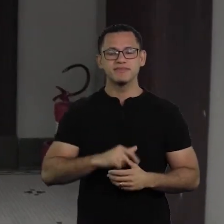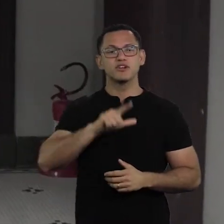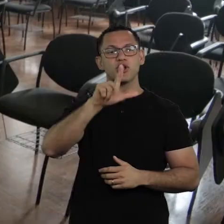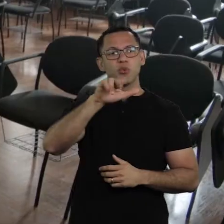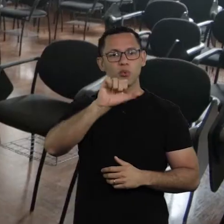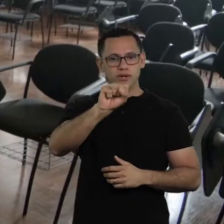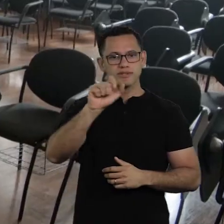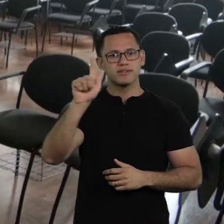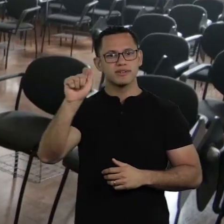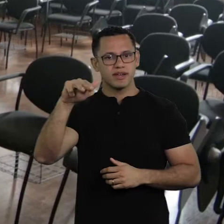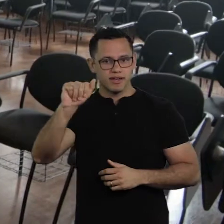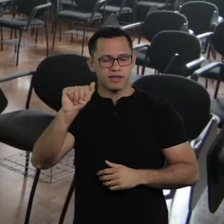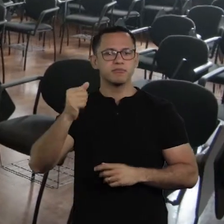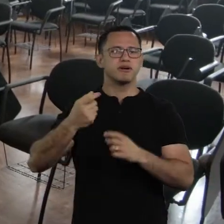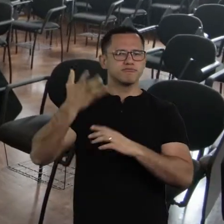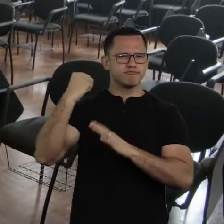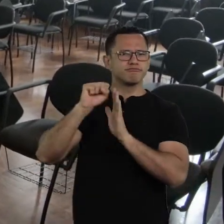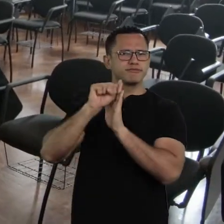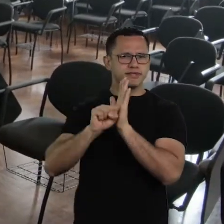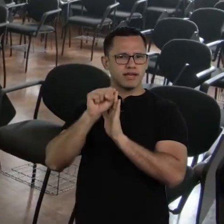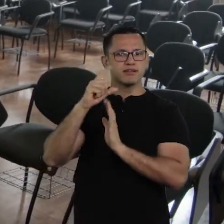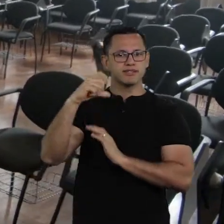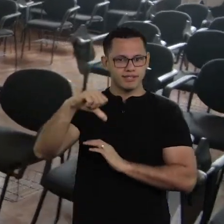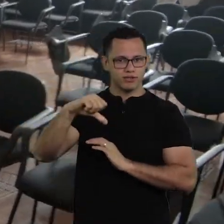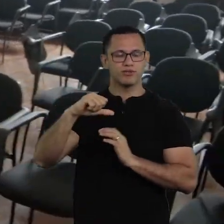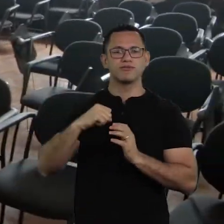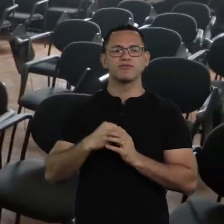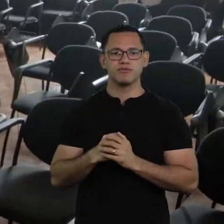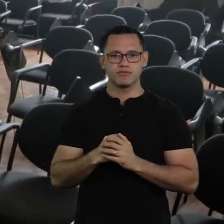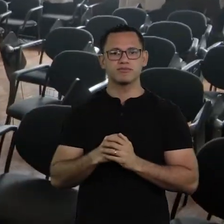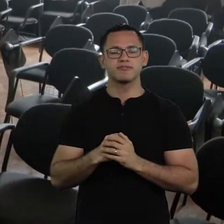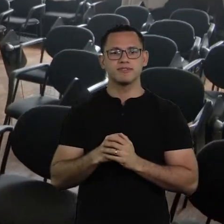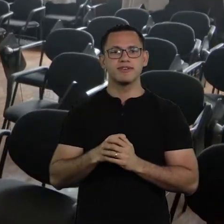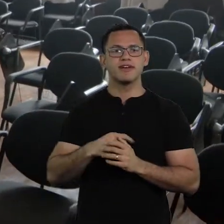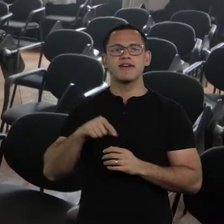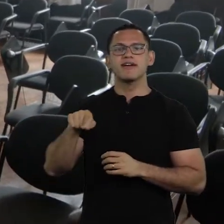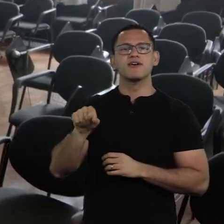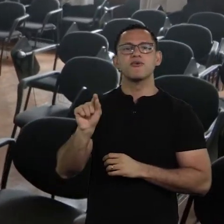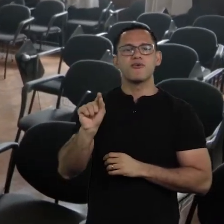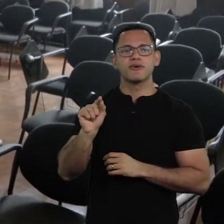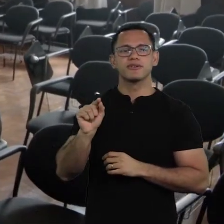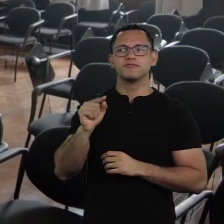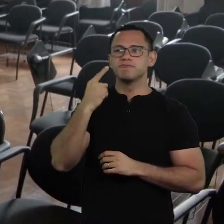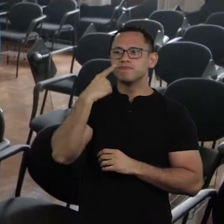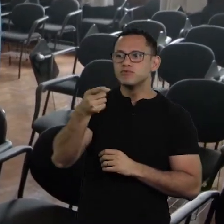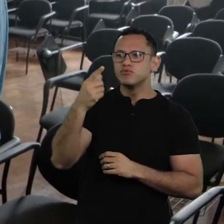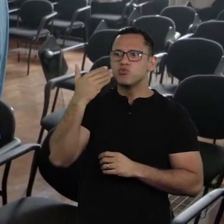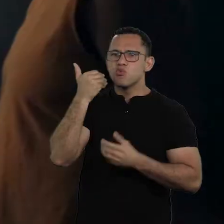Luiz Gama lived in the 19th century, he used to use what he learned here